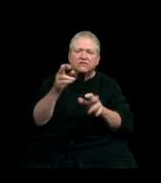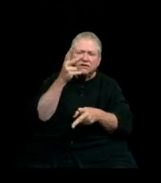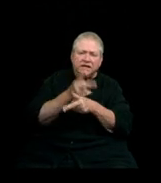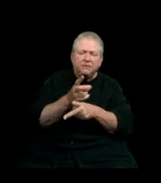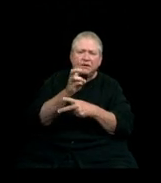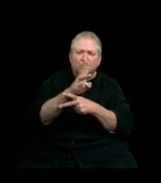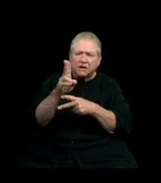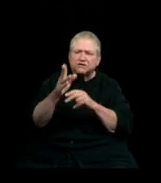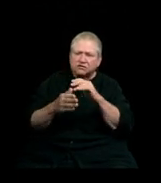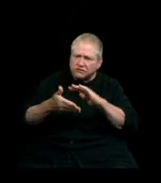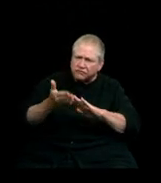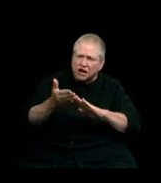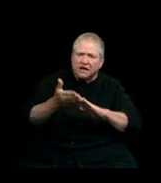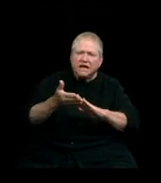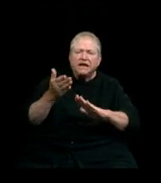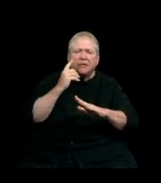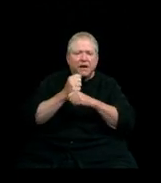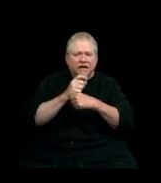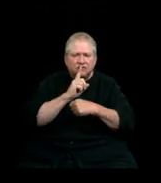making sure that every one of us is safe,